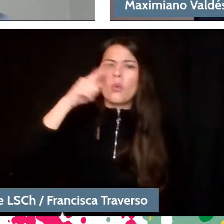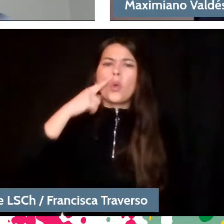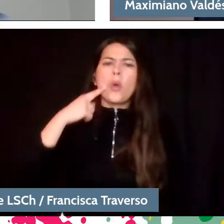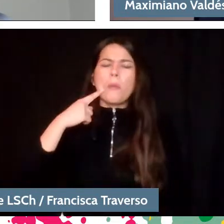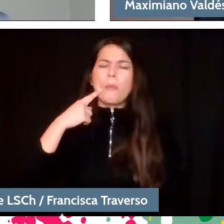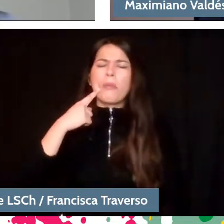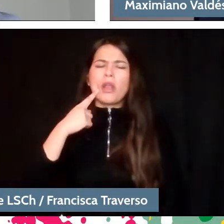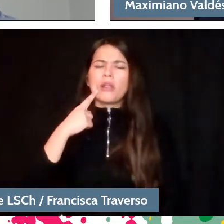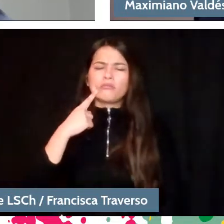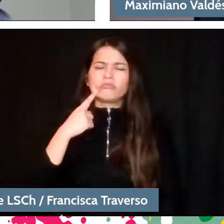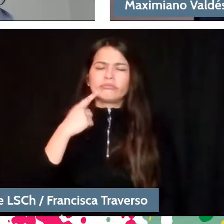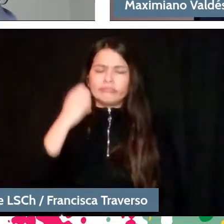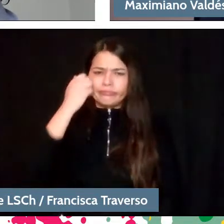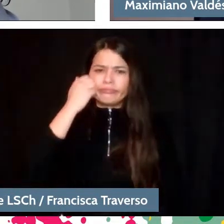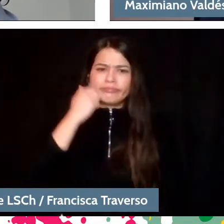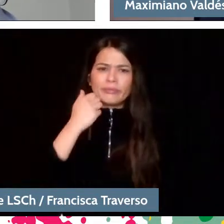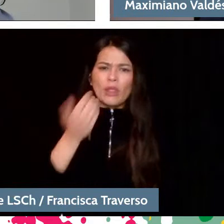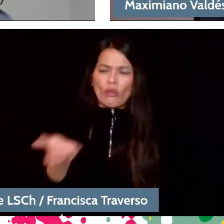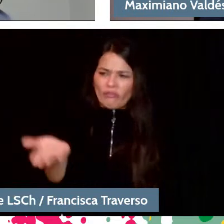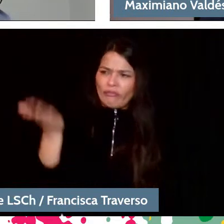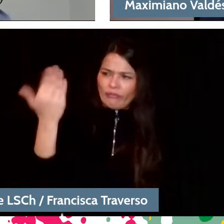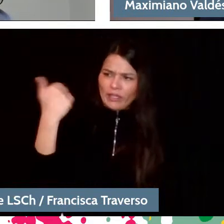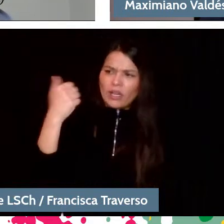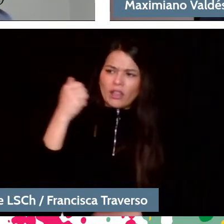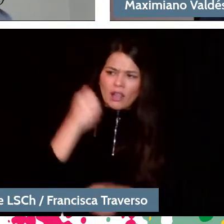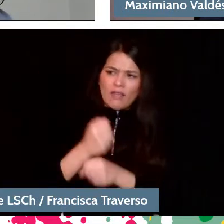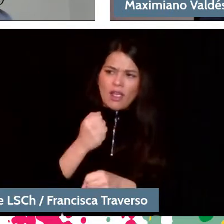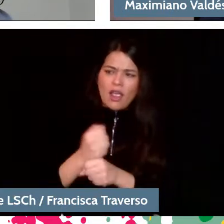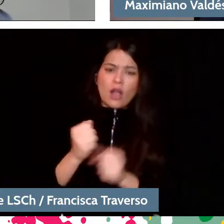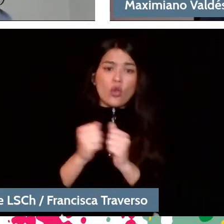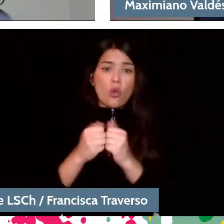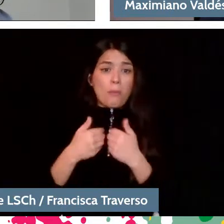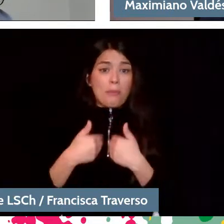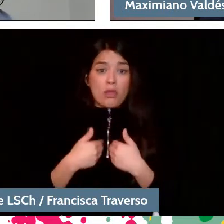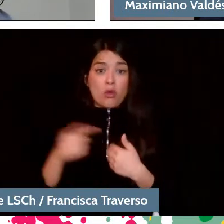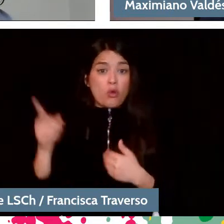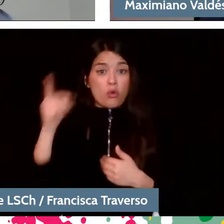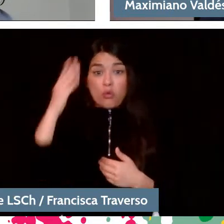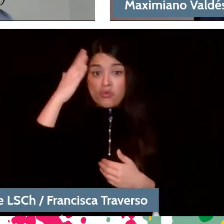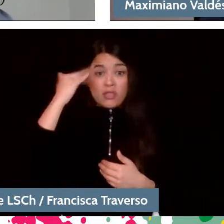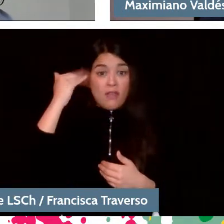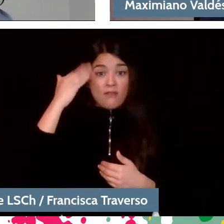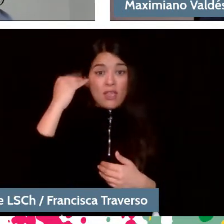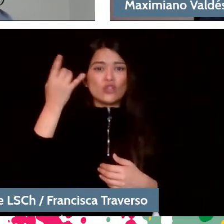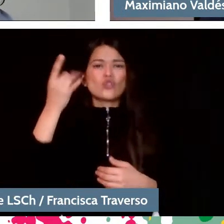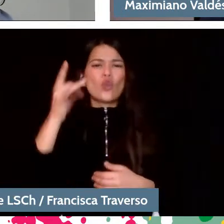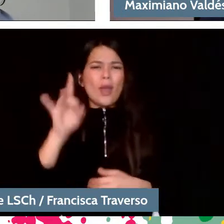and he said: "Come work with me." He didn't know anything about me, he knew that I had studied in Italy, he knew my teacher.